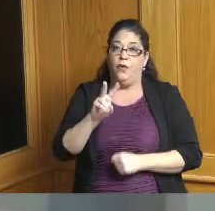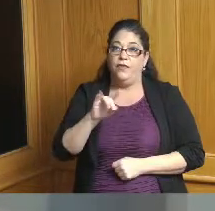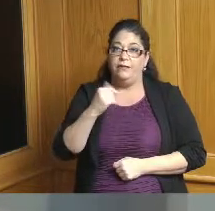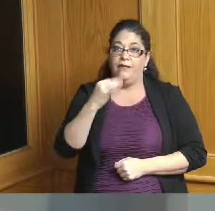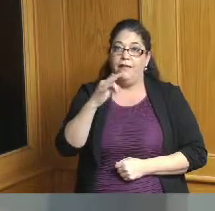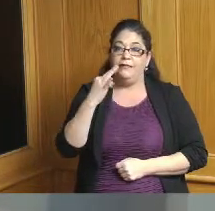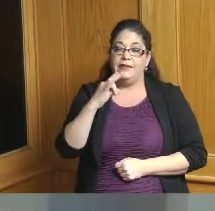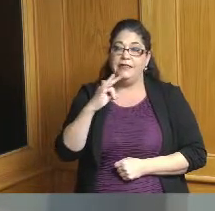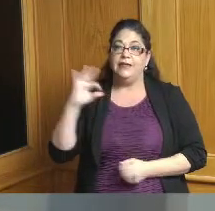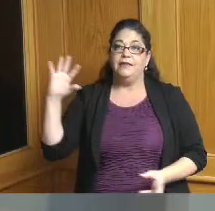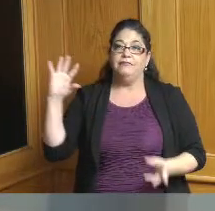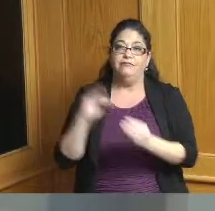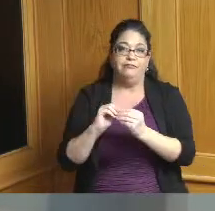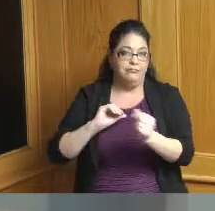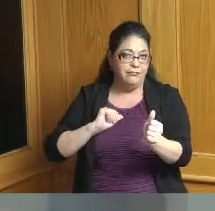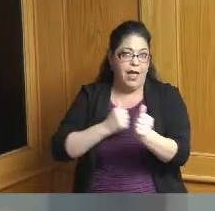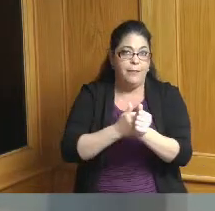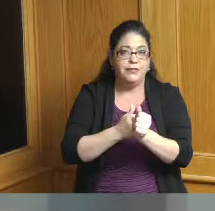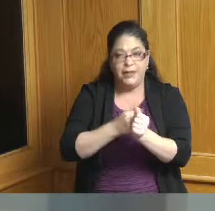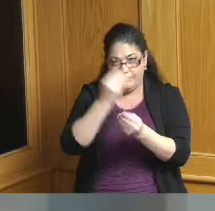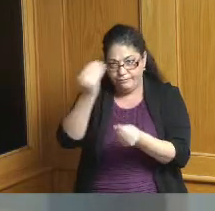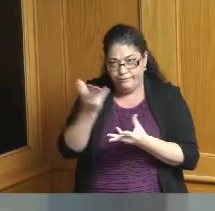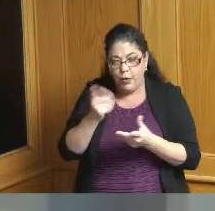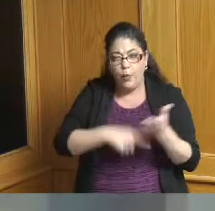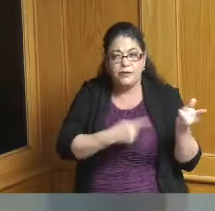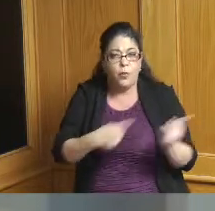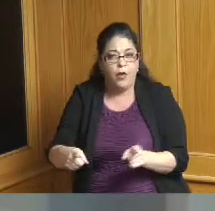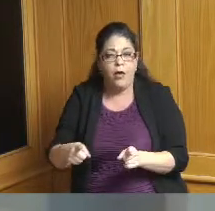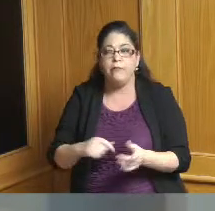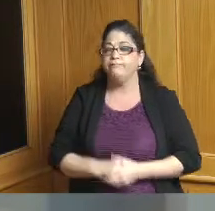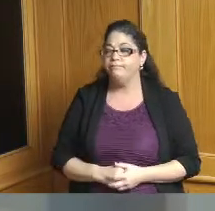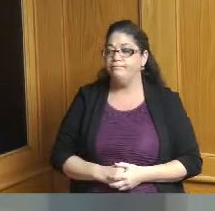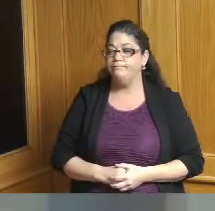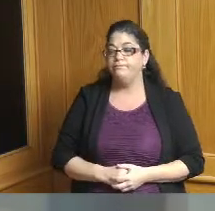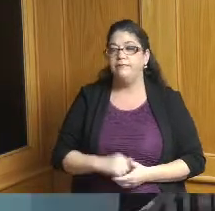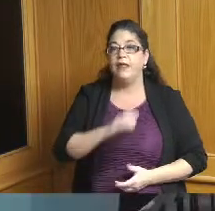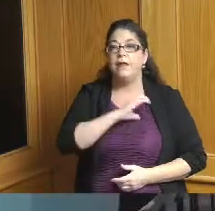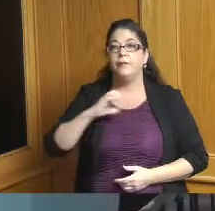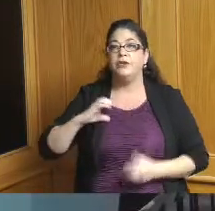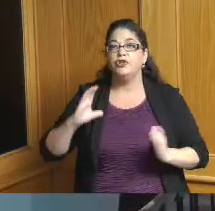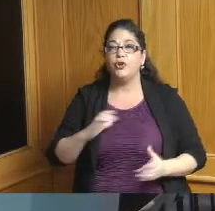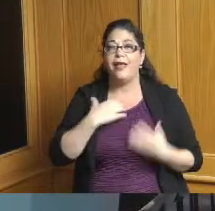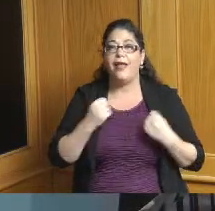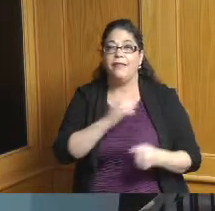vaccine distribution Commissioner greg Kesterman thank you good afternoon and thanks for having me